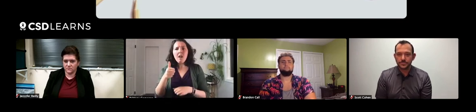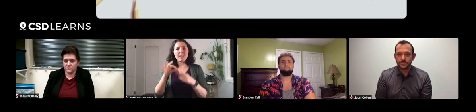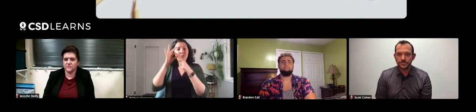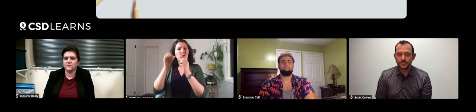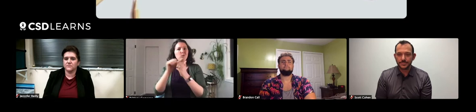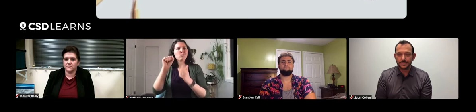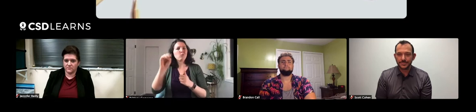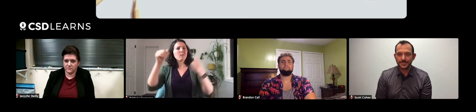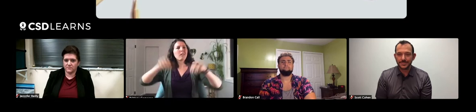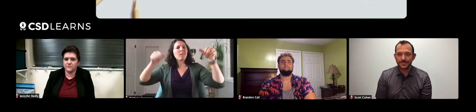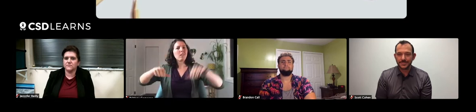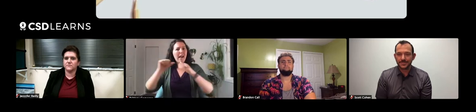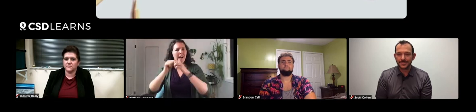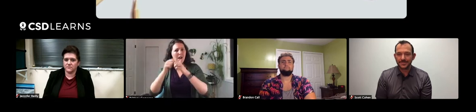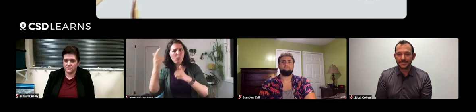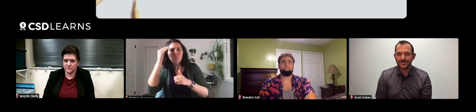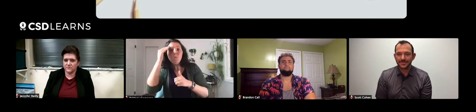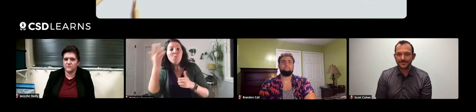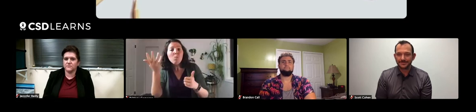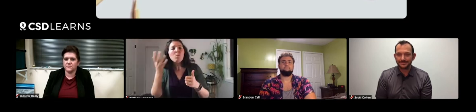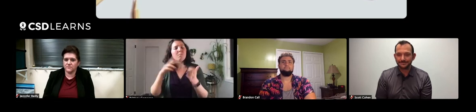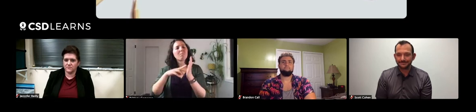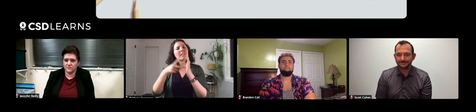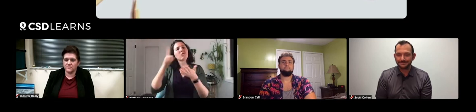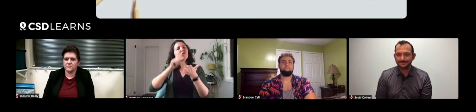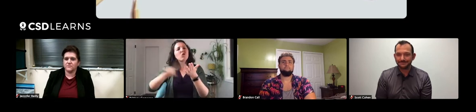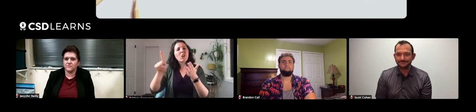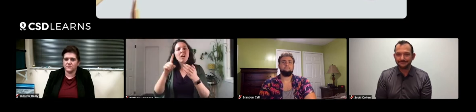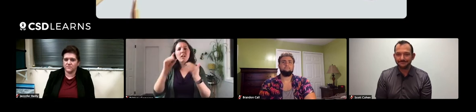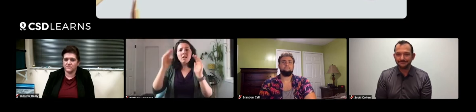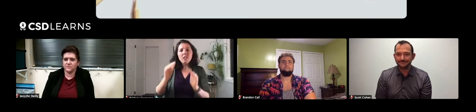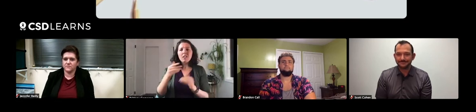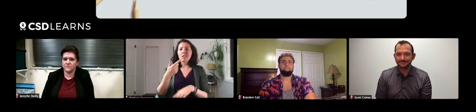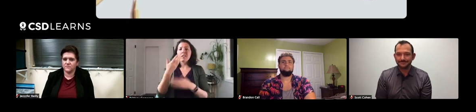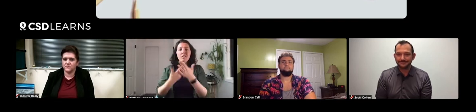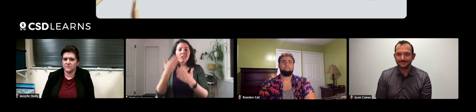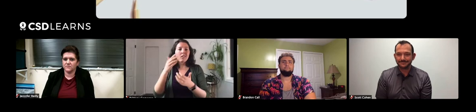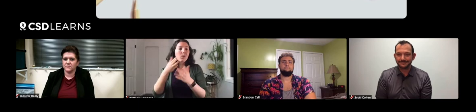Especially once someone is posting some information, where they're getting this information from.